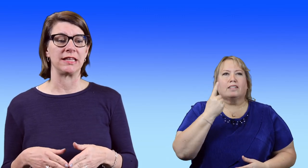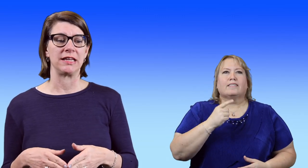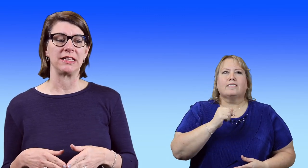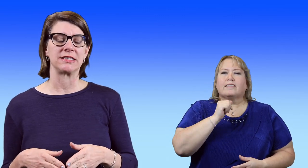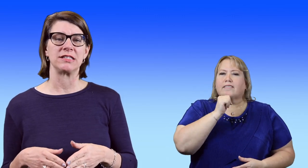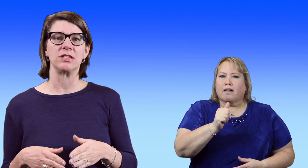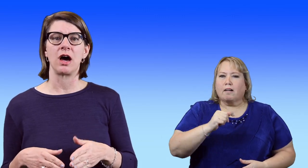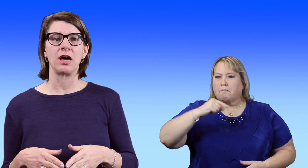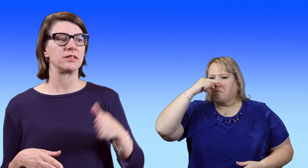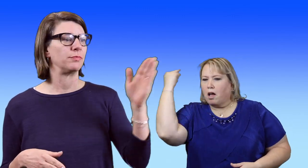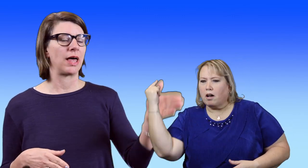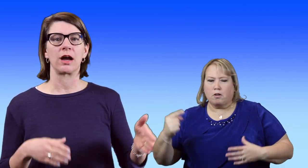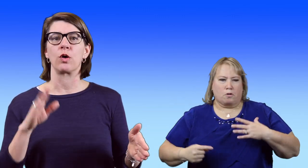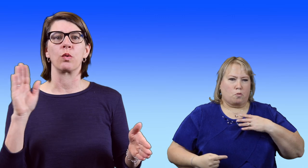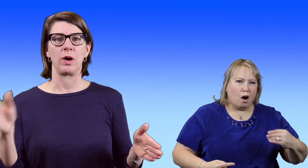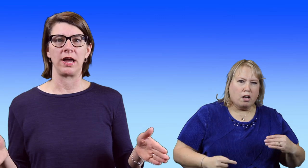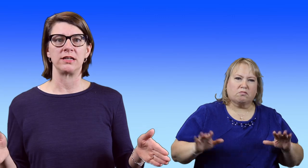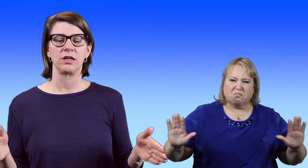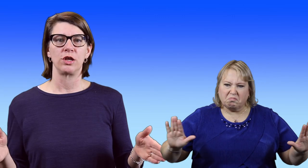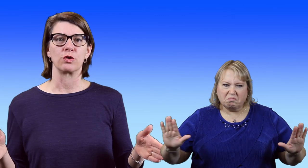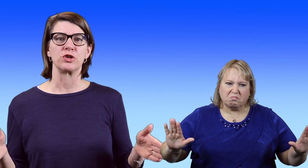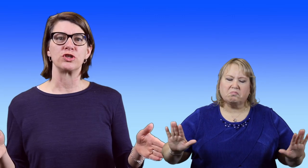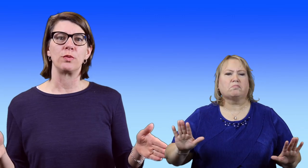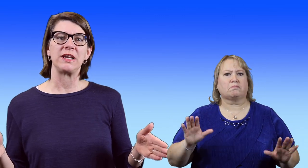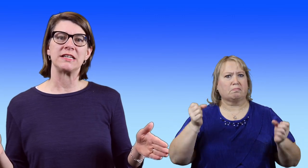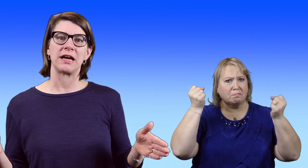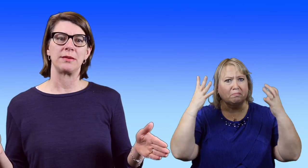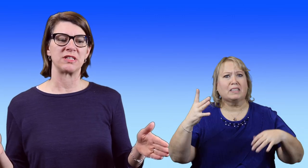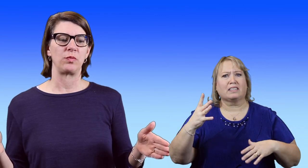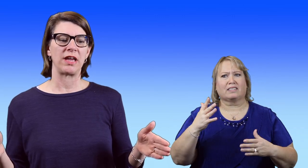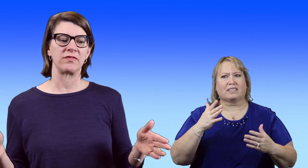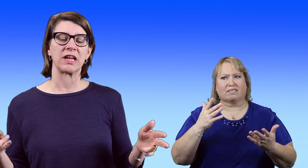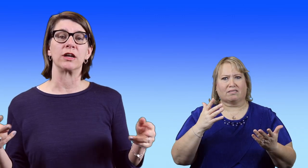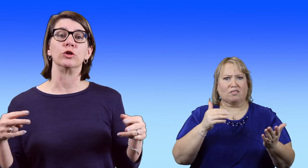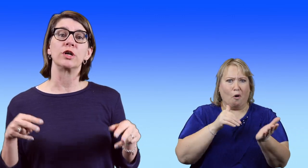that it's not black or white. There are so many times that we have to kind of look